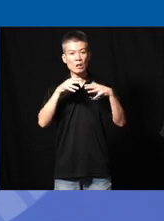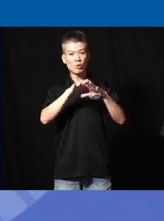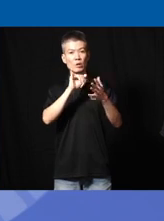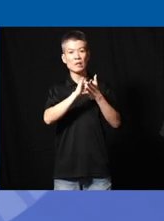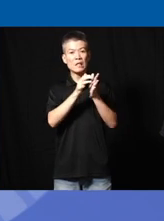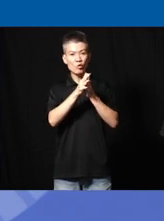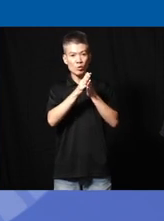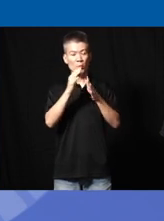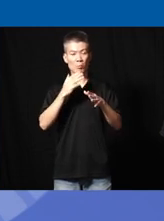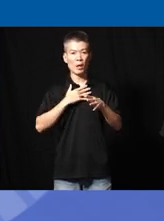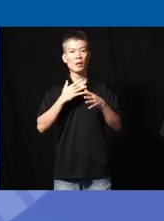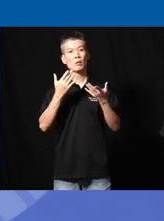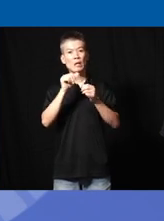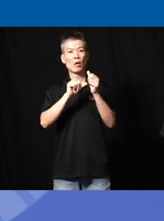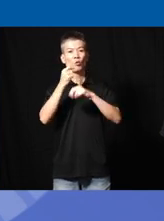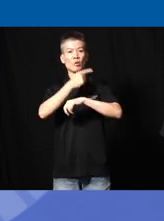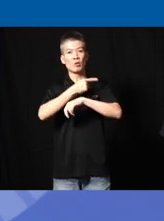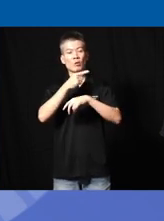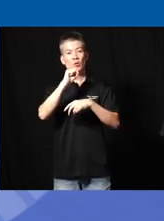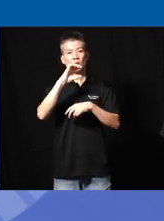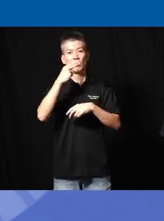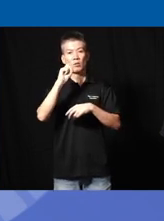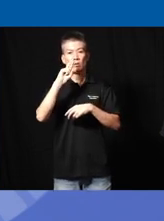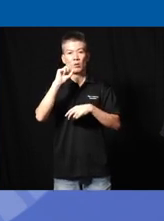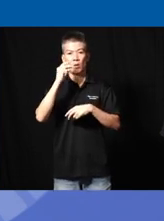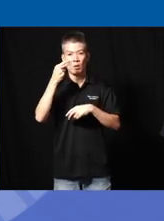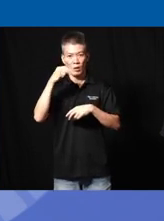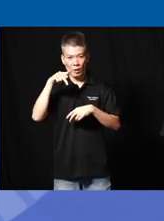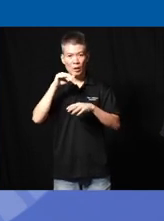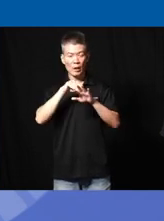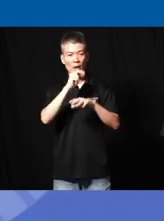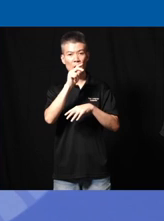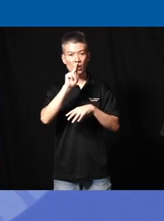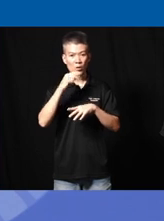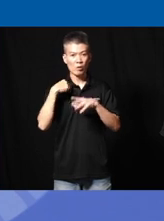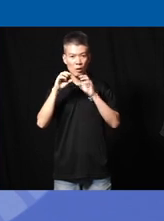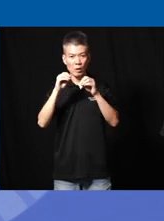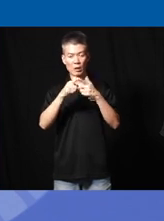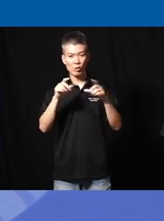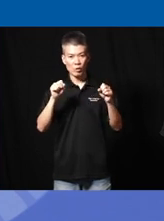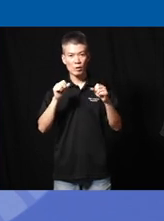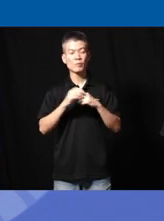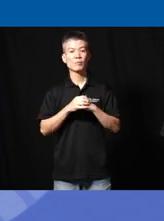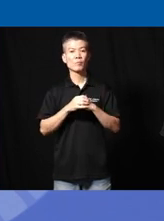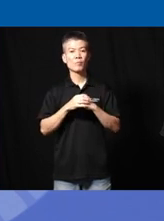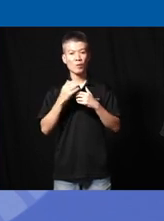interests in my everyday uh scholarship at NTU I teach in linguistics uh I do have a formal